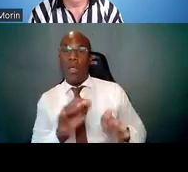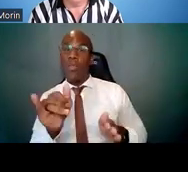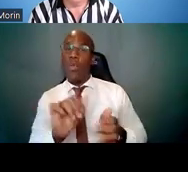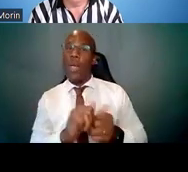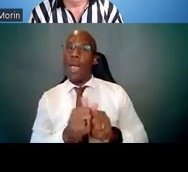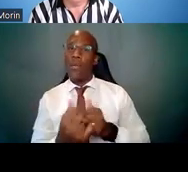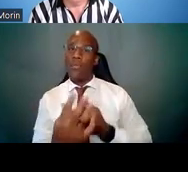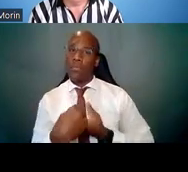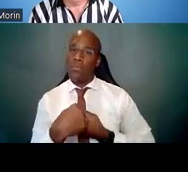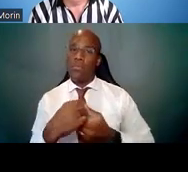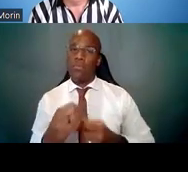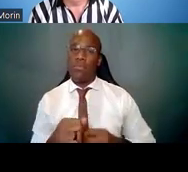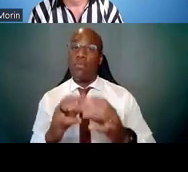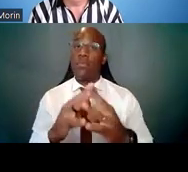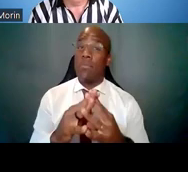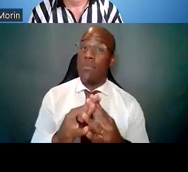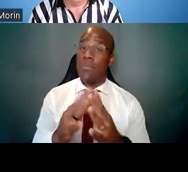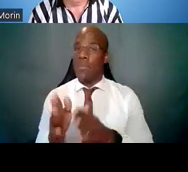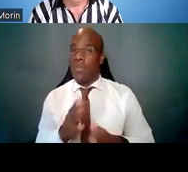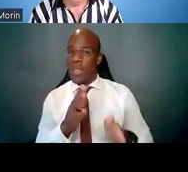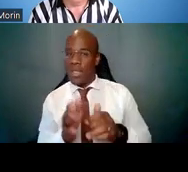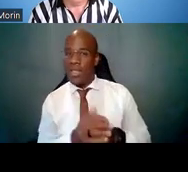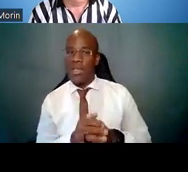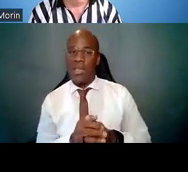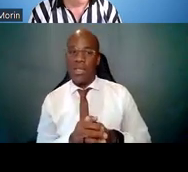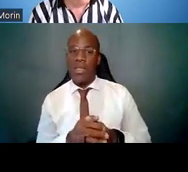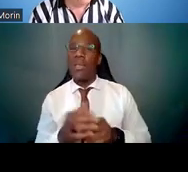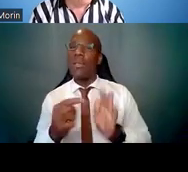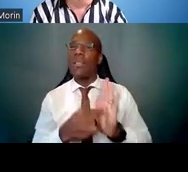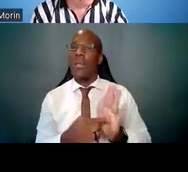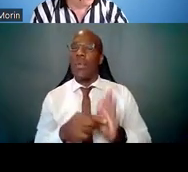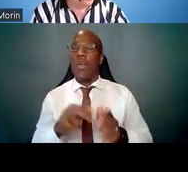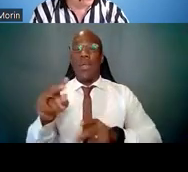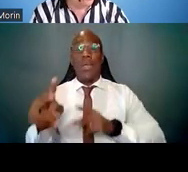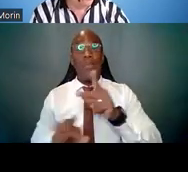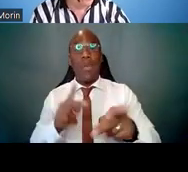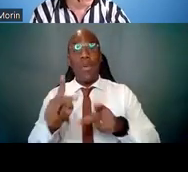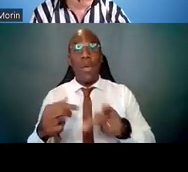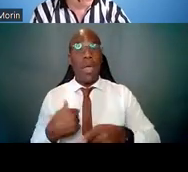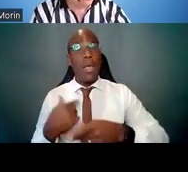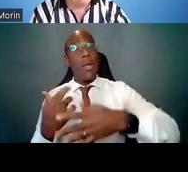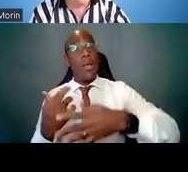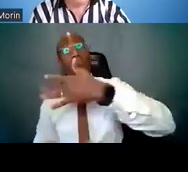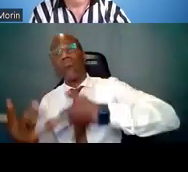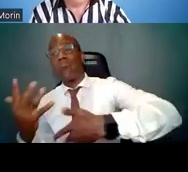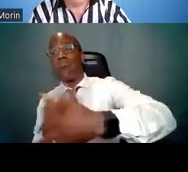like people who you're associating with, or that you hope to meet or to network with,